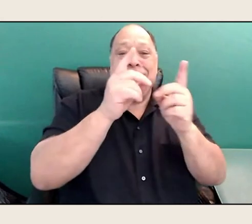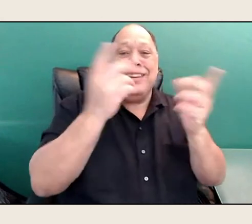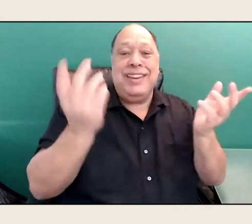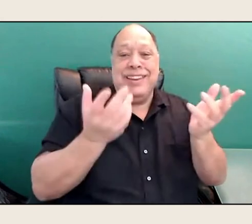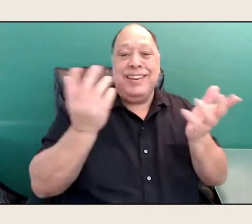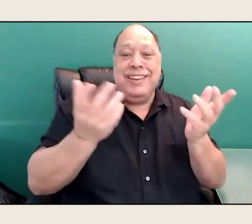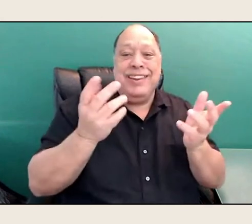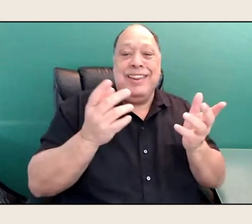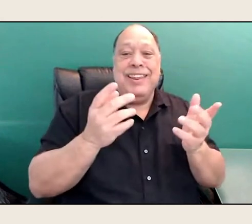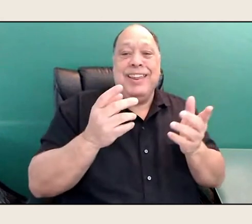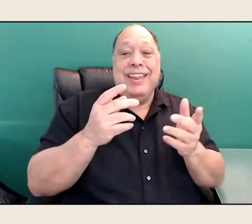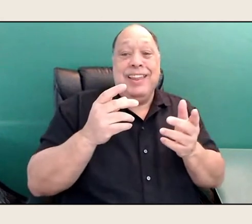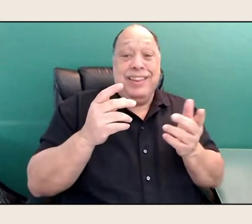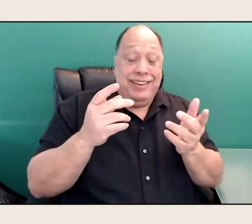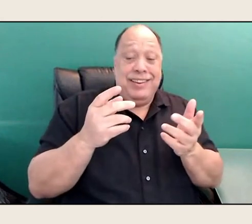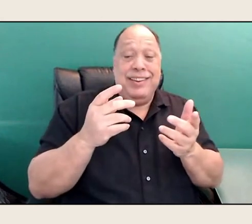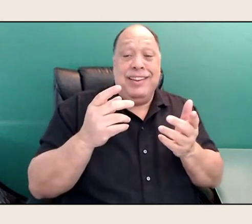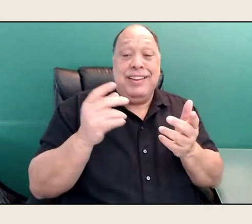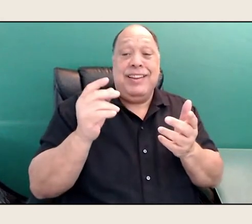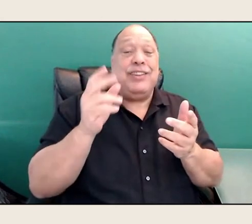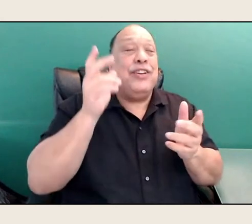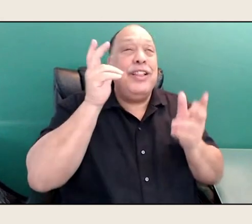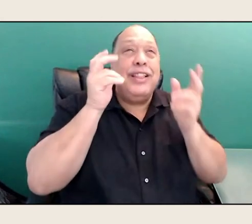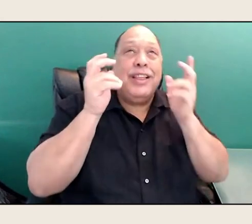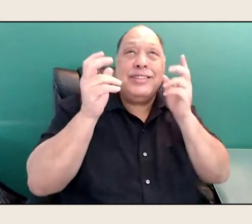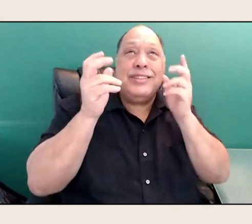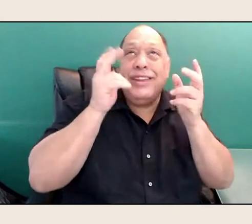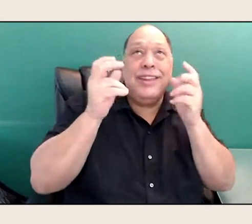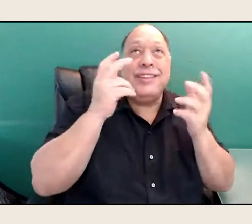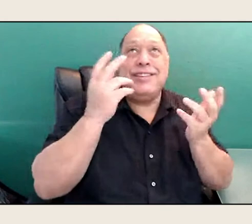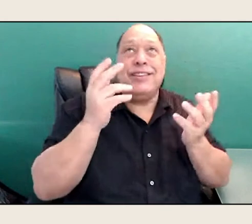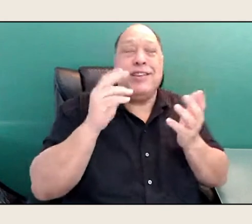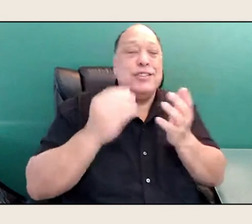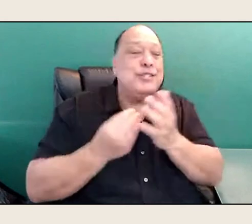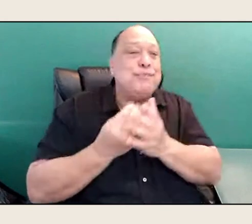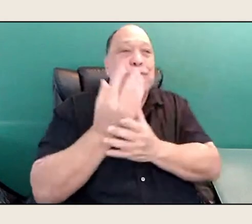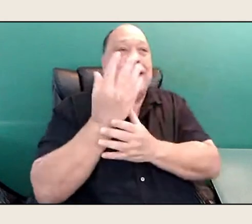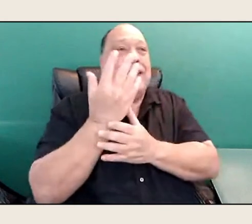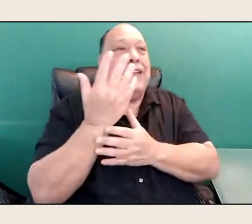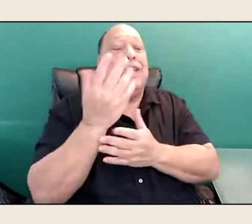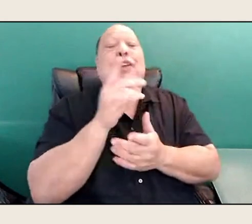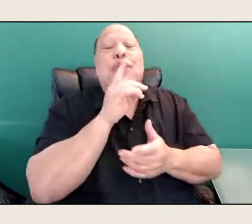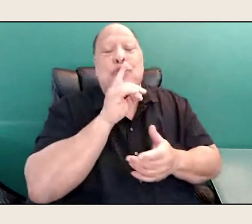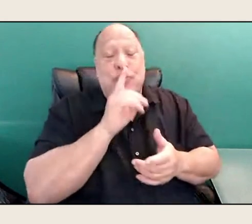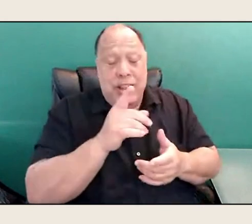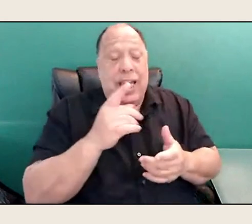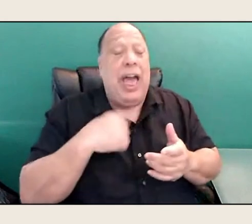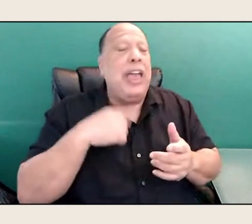And I've just been listening this spring, and they just, I could really hear it this spring,